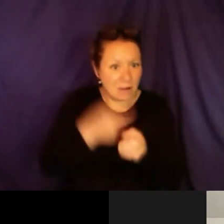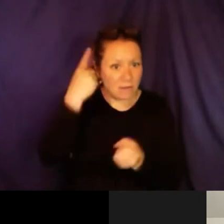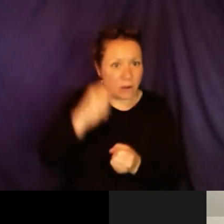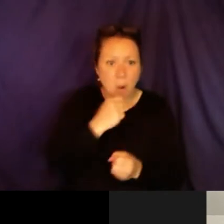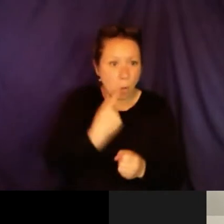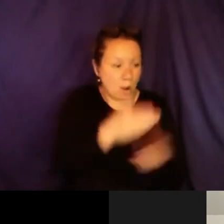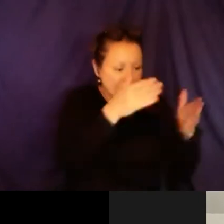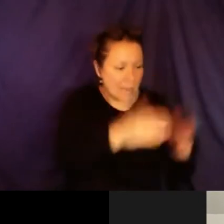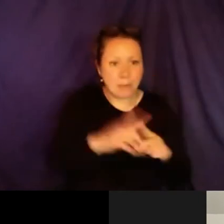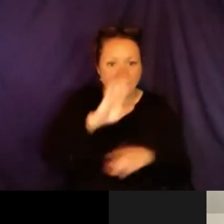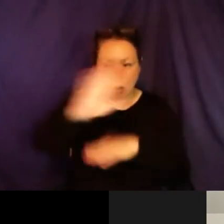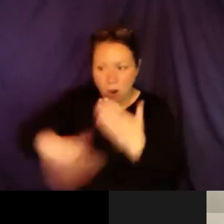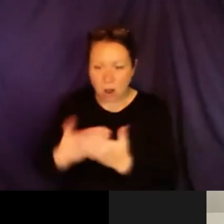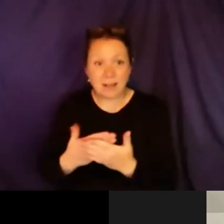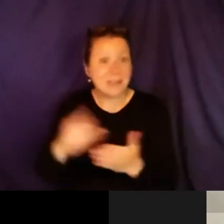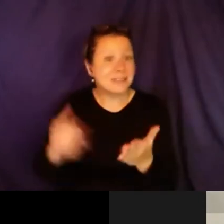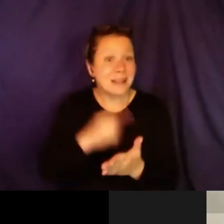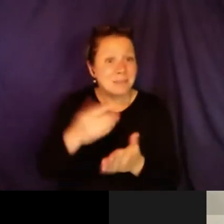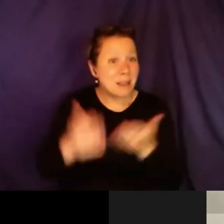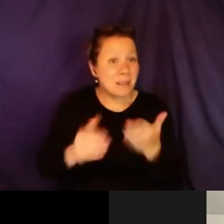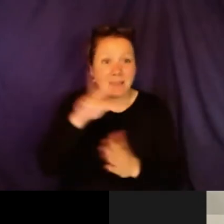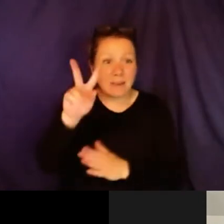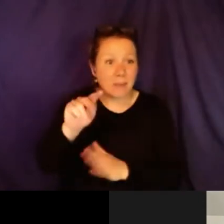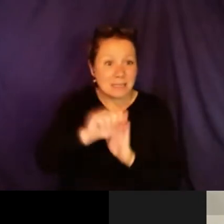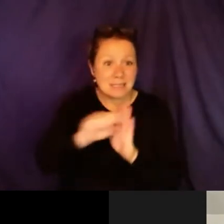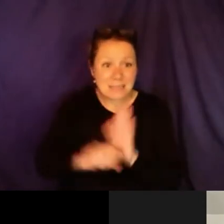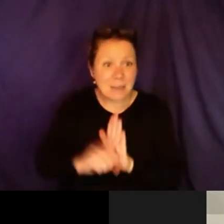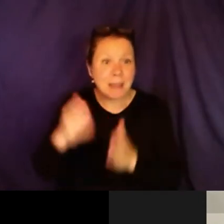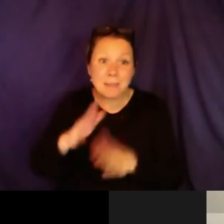self-advocate. I advocate not just on one side of the spectrum. I